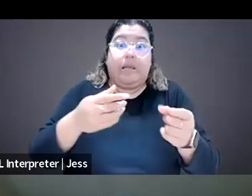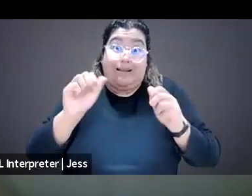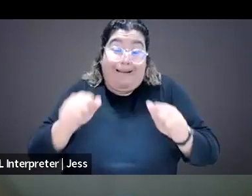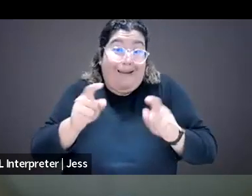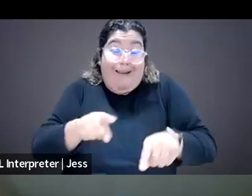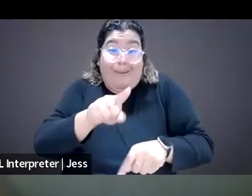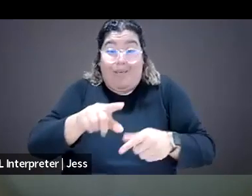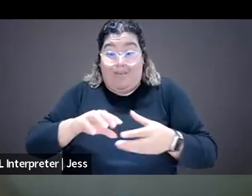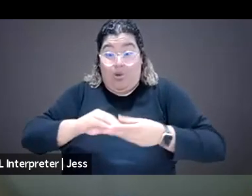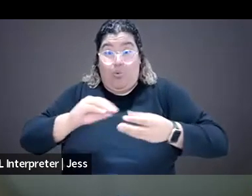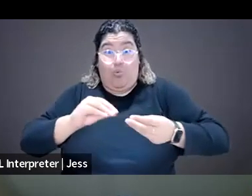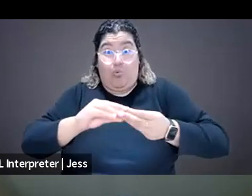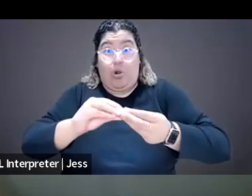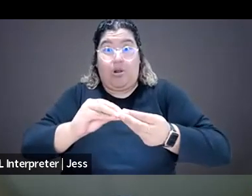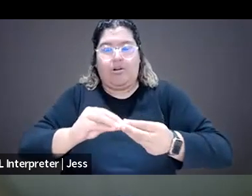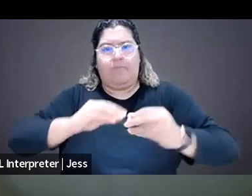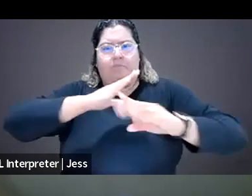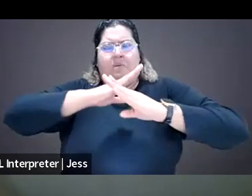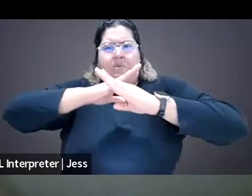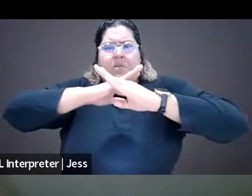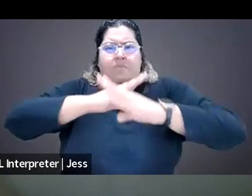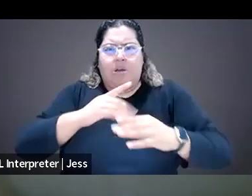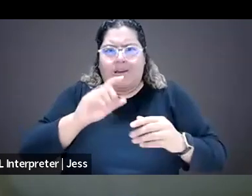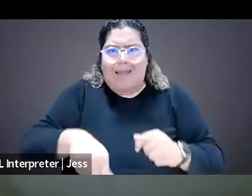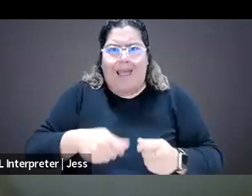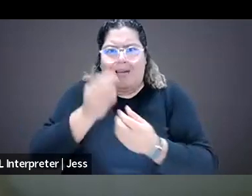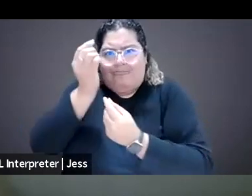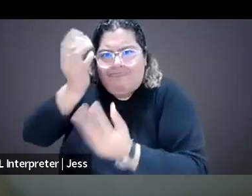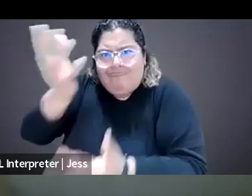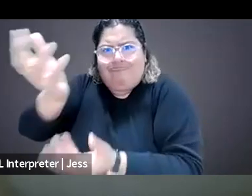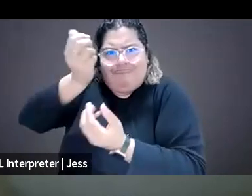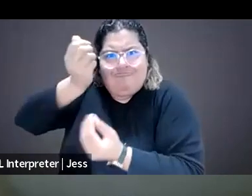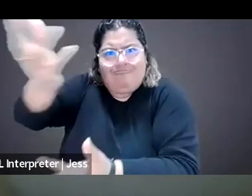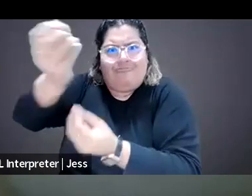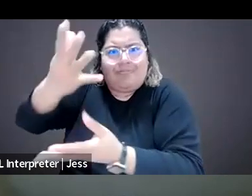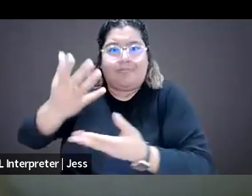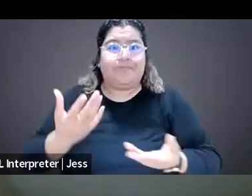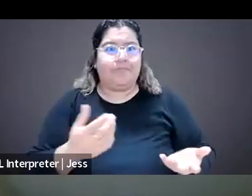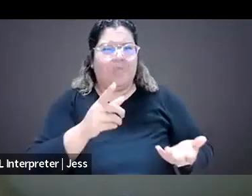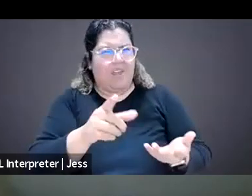And you know, that's important, not just because of its effects on individuals, but because it changes the stories